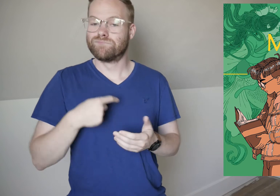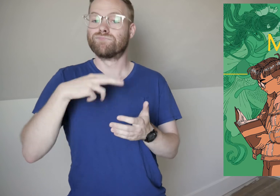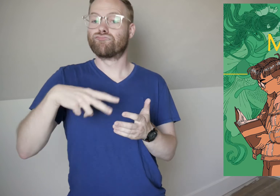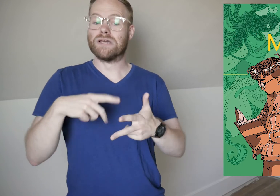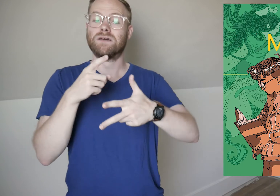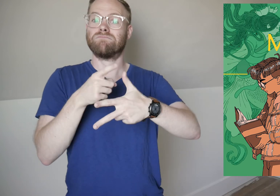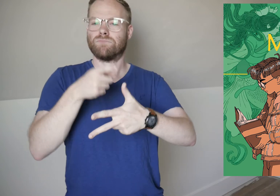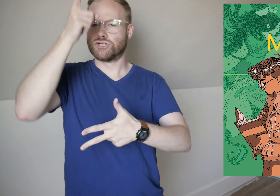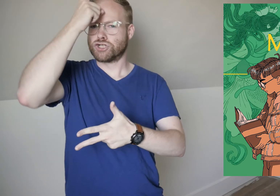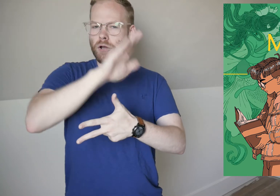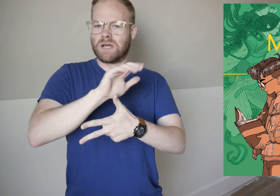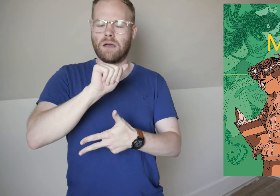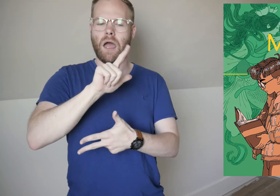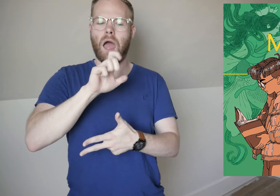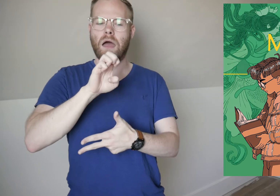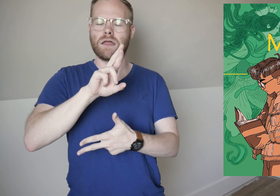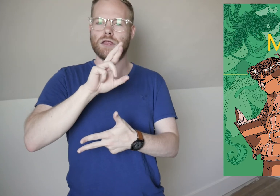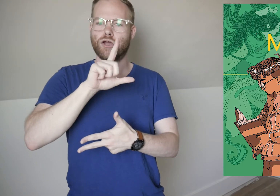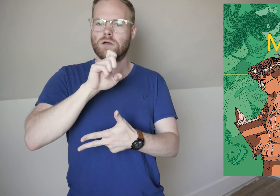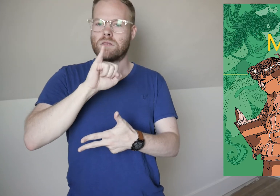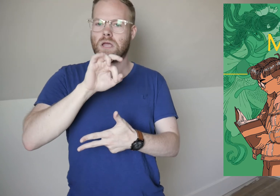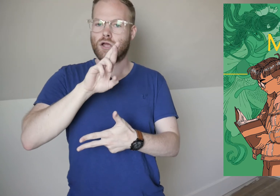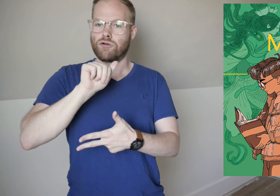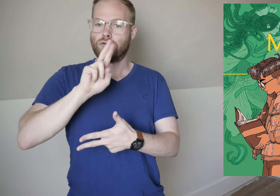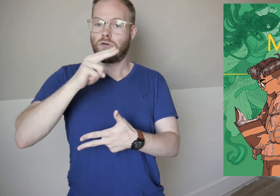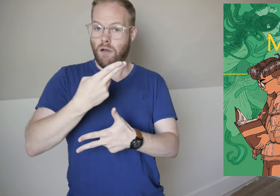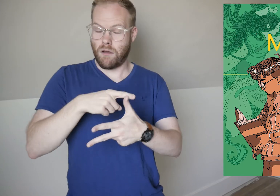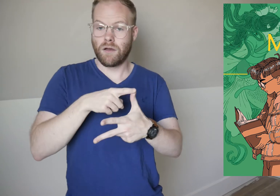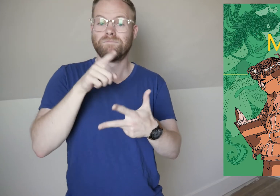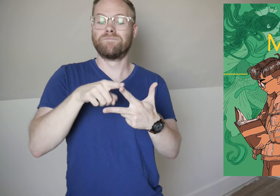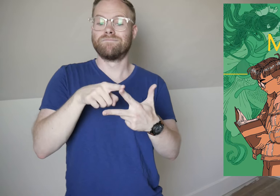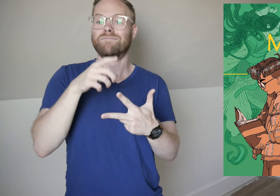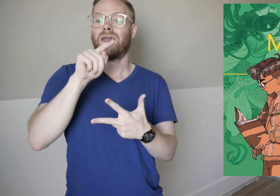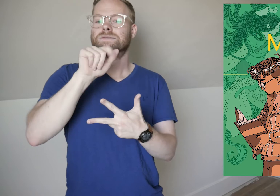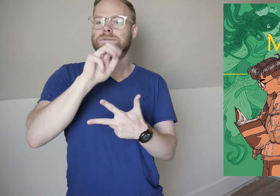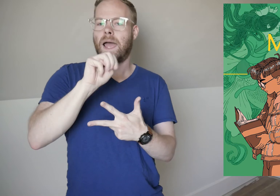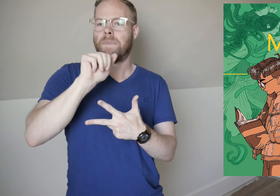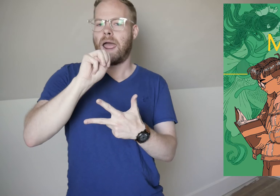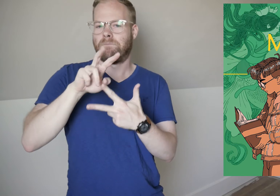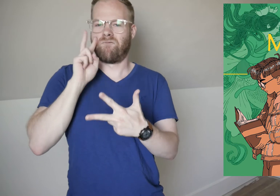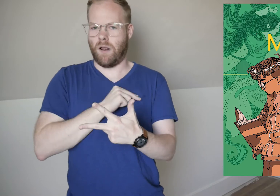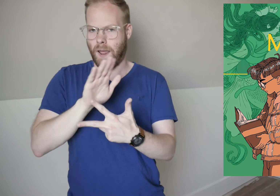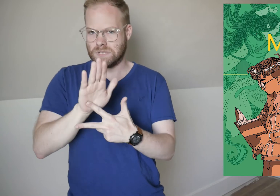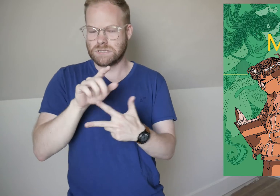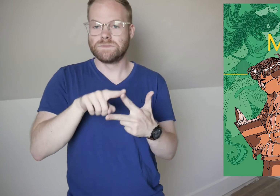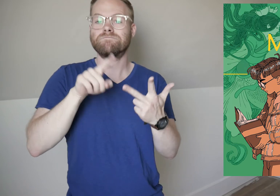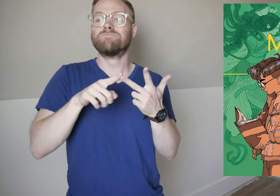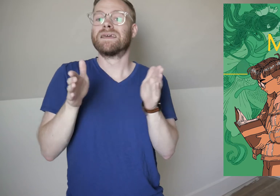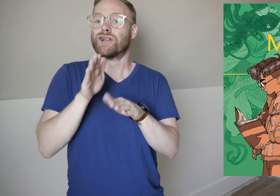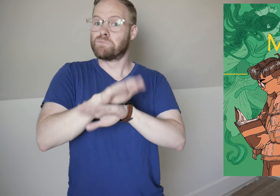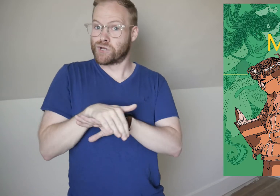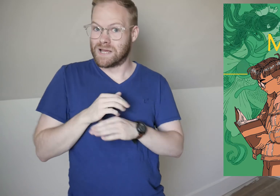We read the German Allerleirauh, the Vietnamese Tấm Cám, and The Little Mermaid.